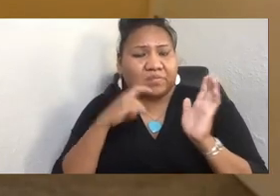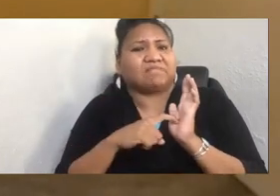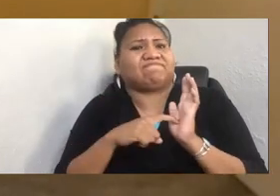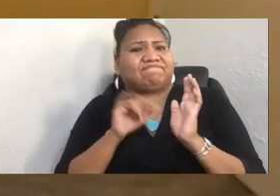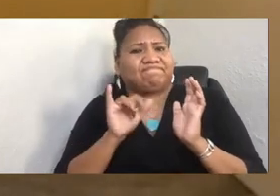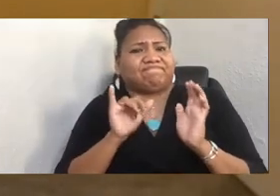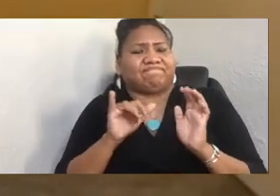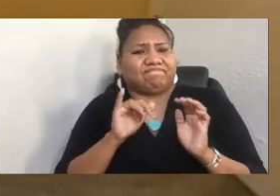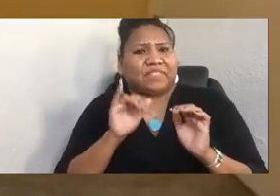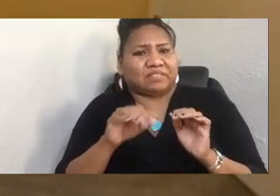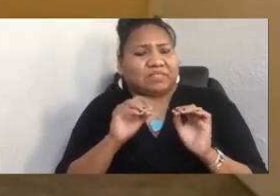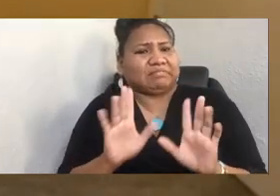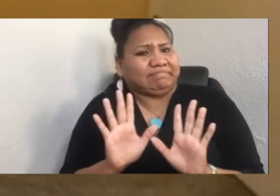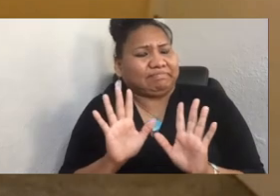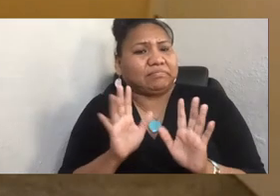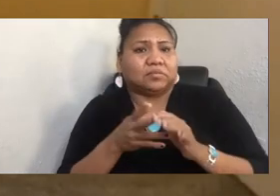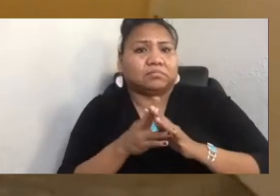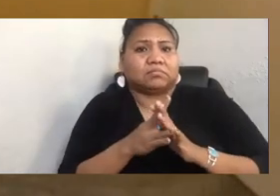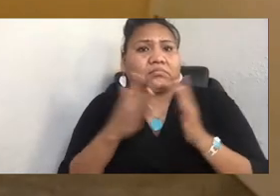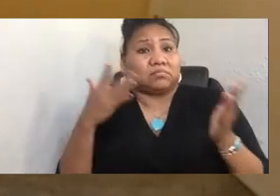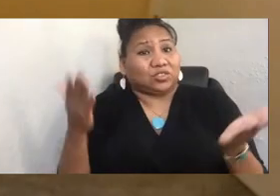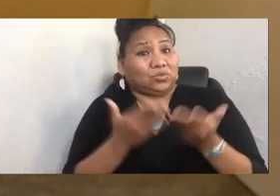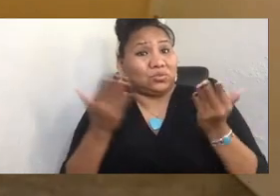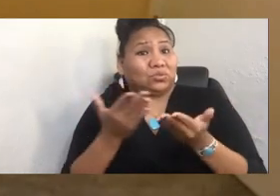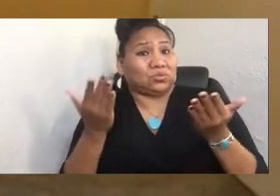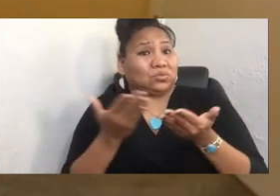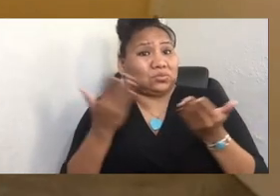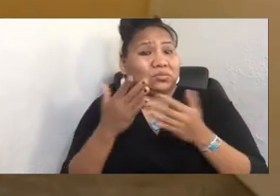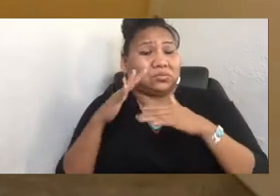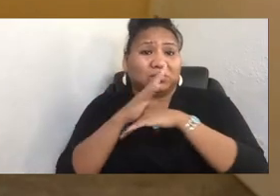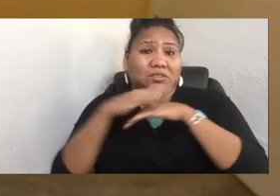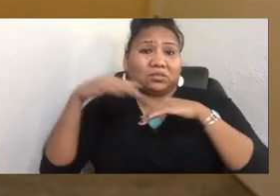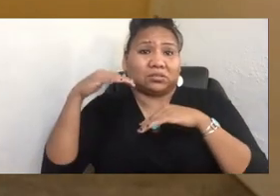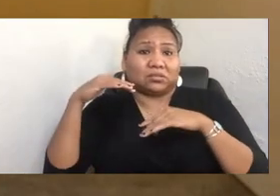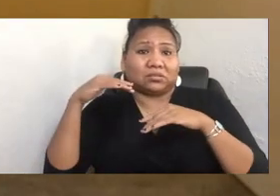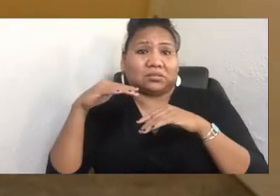Like, if you're from here, from Coast Salish territory, and your family is fishermen, and you want to be a fisherman,